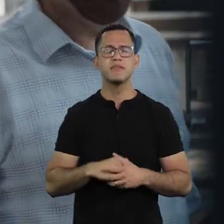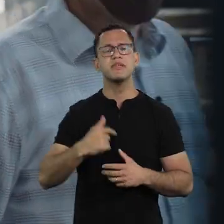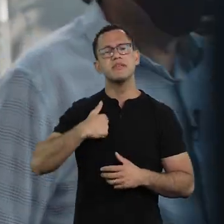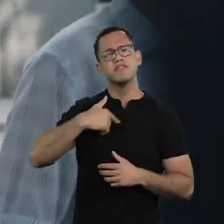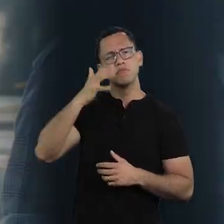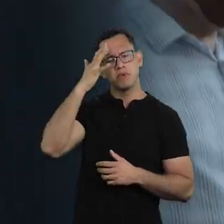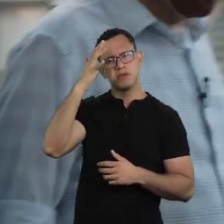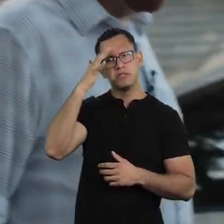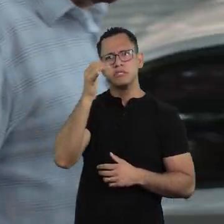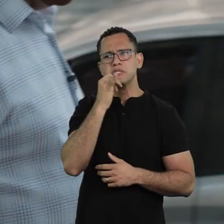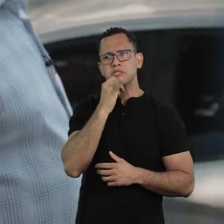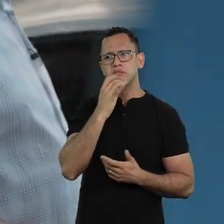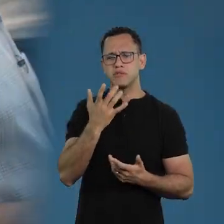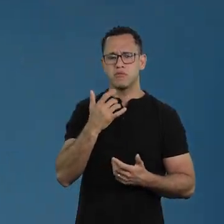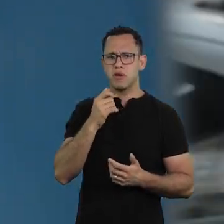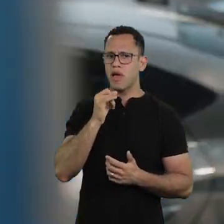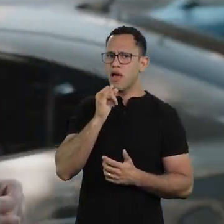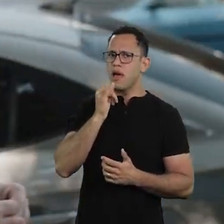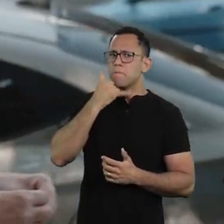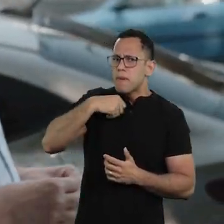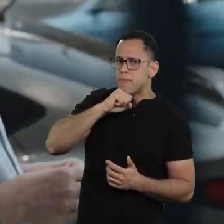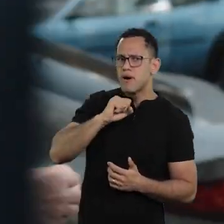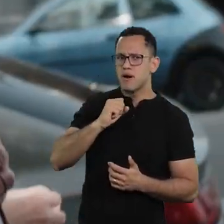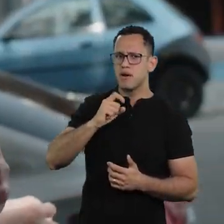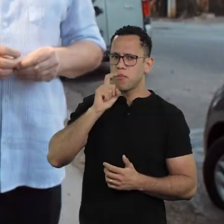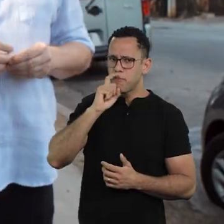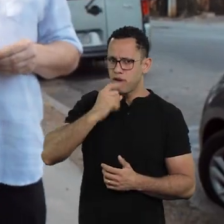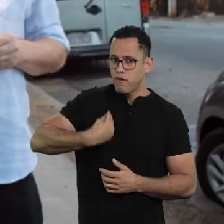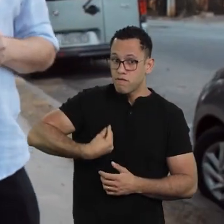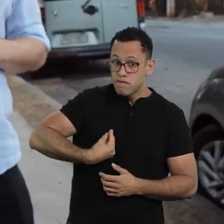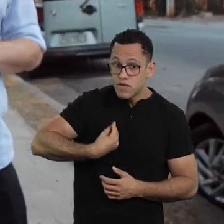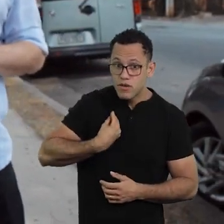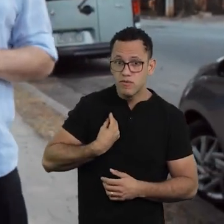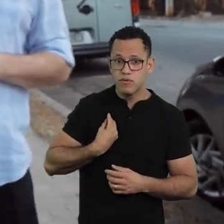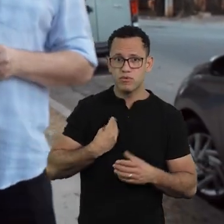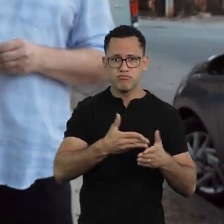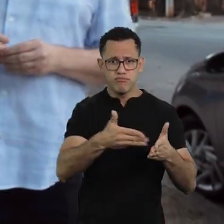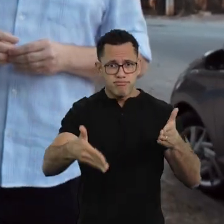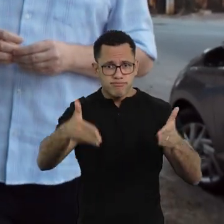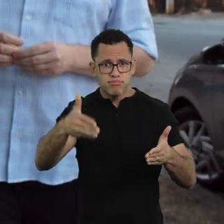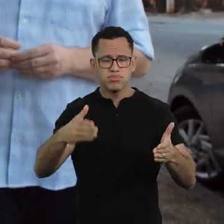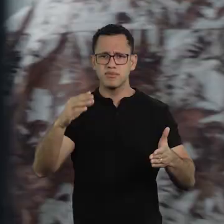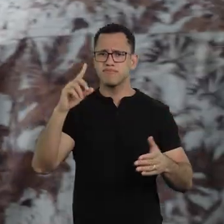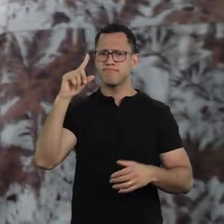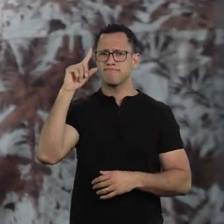I keep wondering, Xico, if my mother and father were alive in this pandemic.